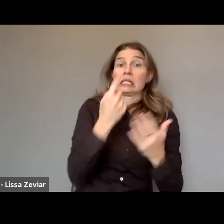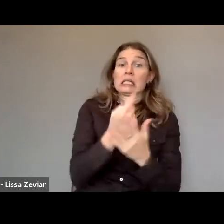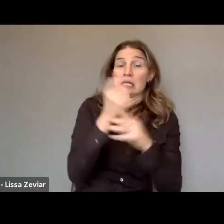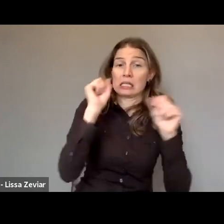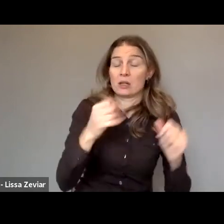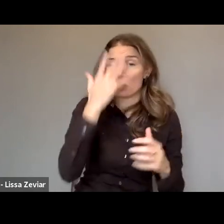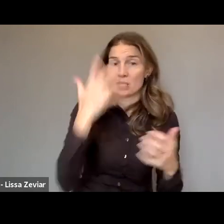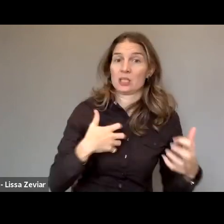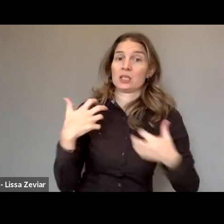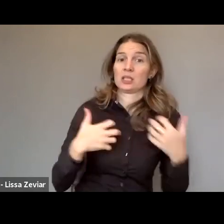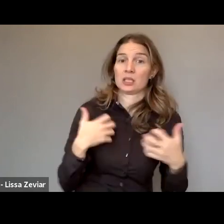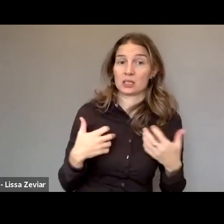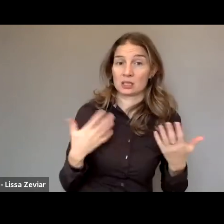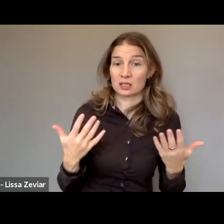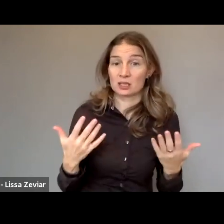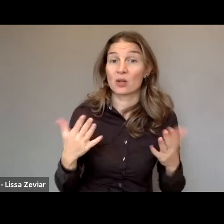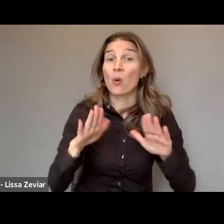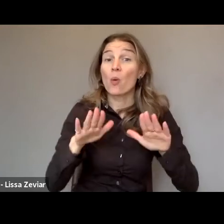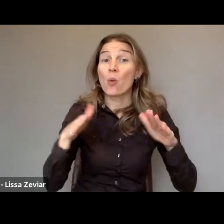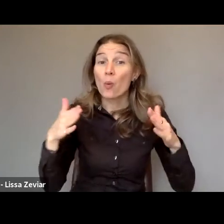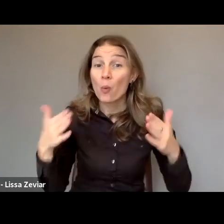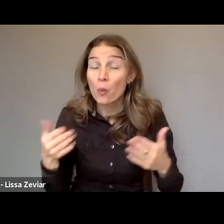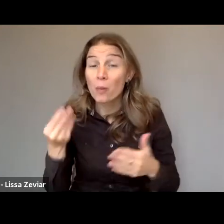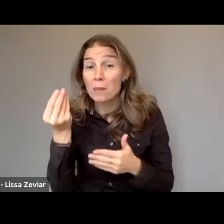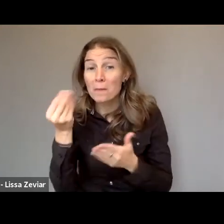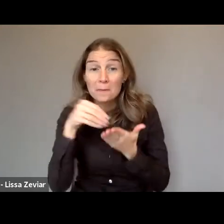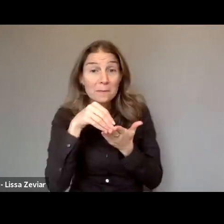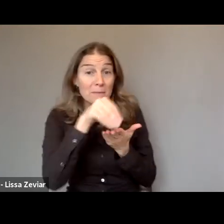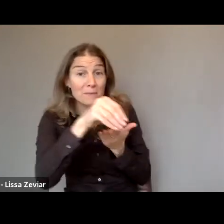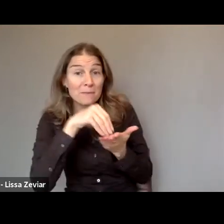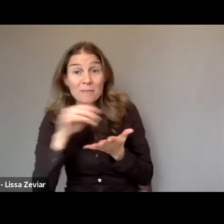as means of payment as credit cards, use of physical power,